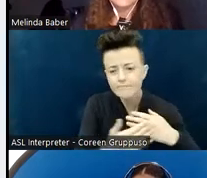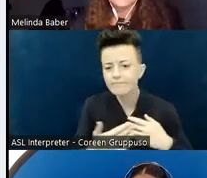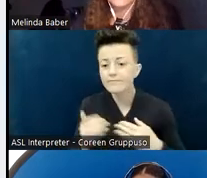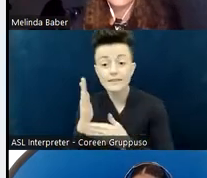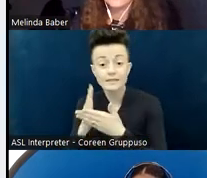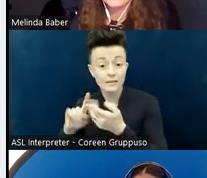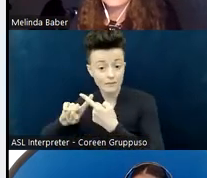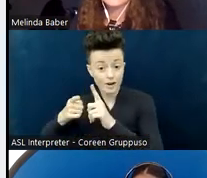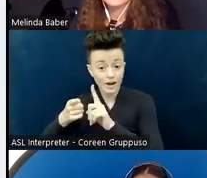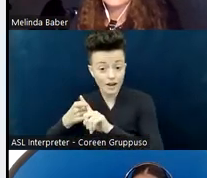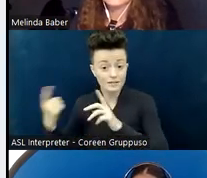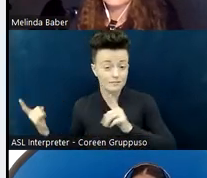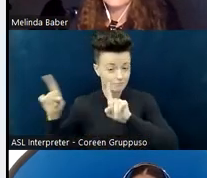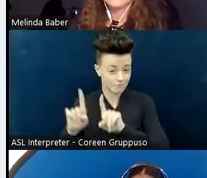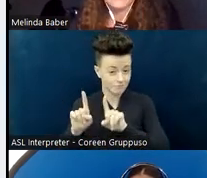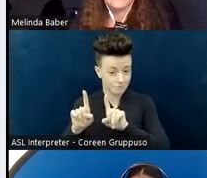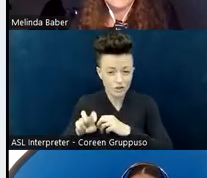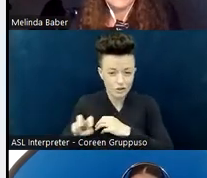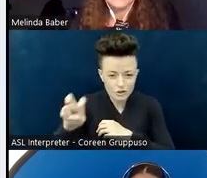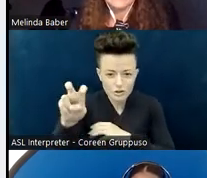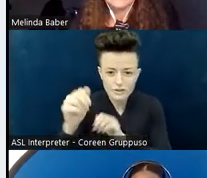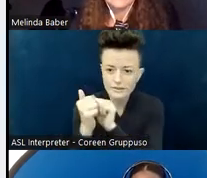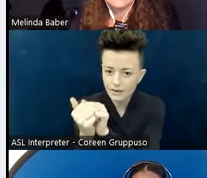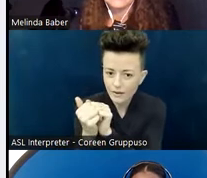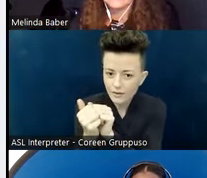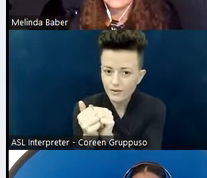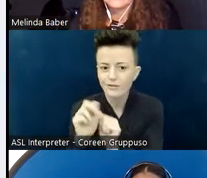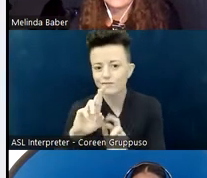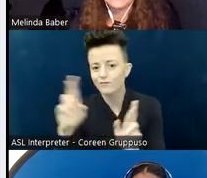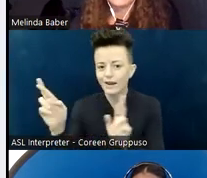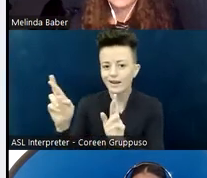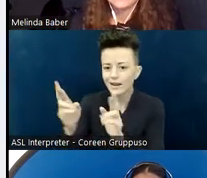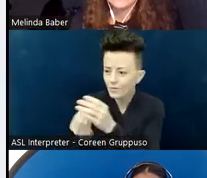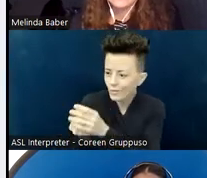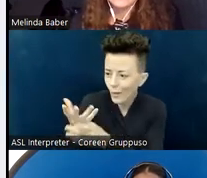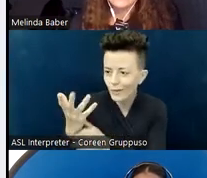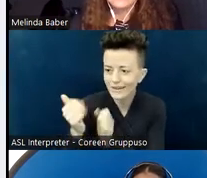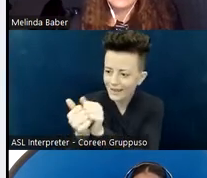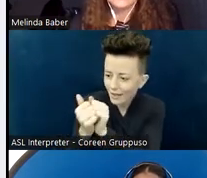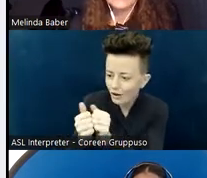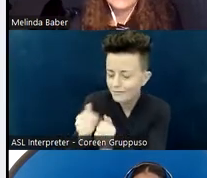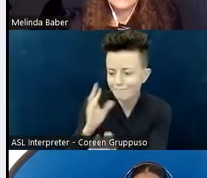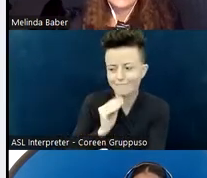and to help me grow in my own experiences in disability justice